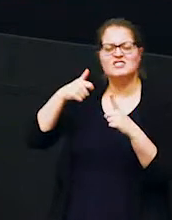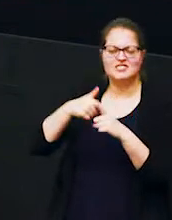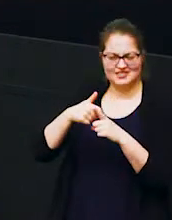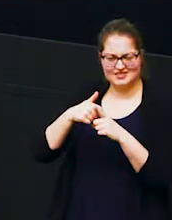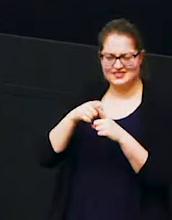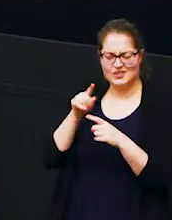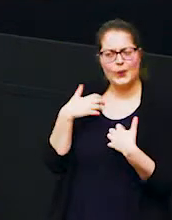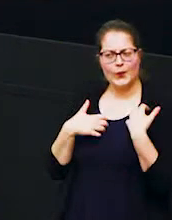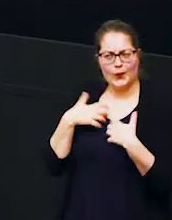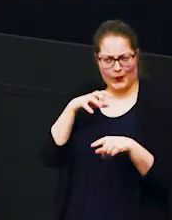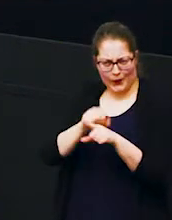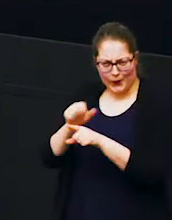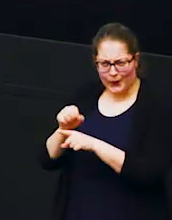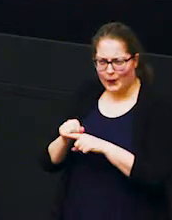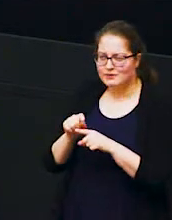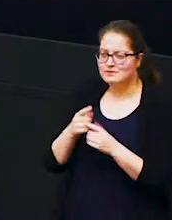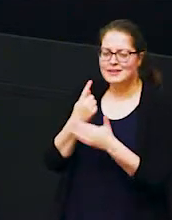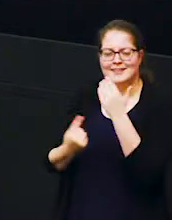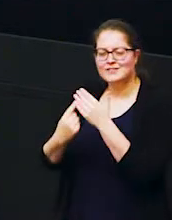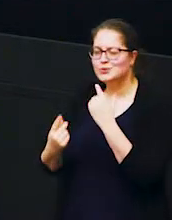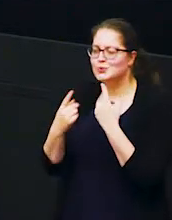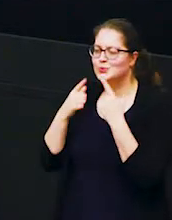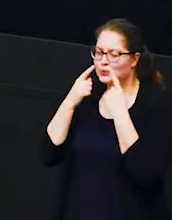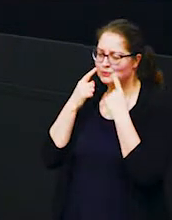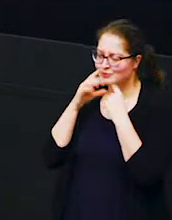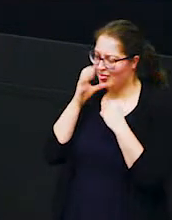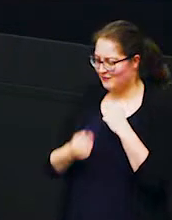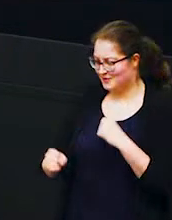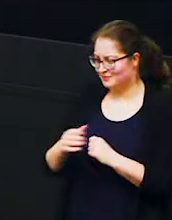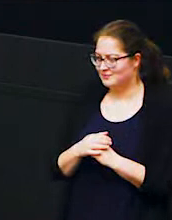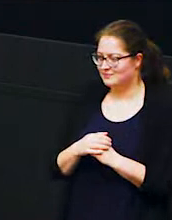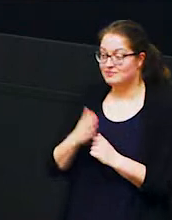for identifying individual elephants so you can see here on this individual on the left so both